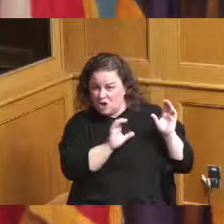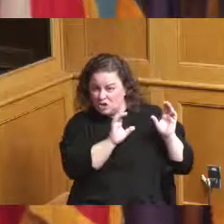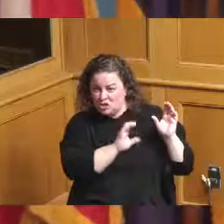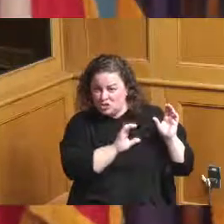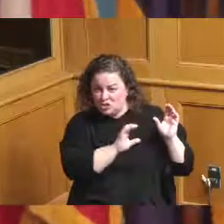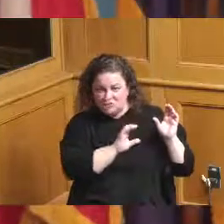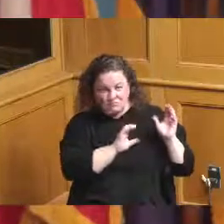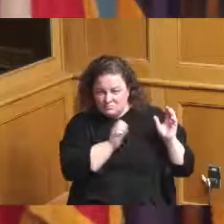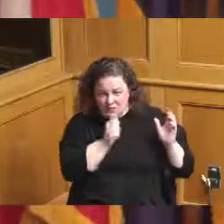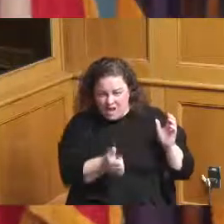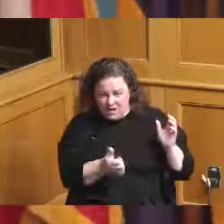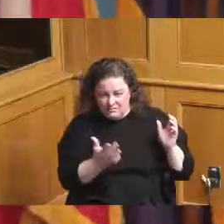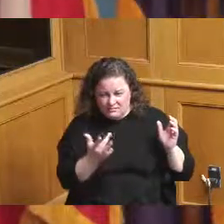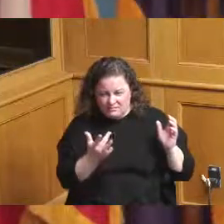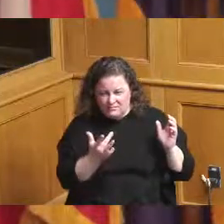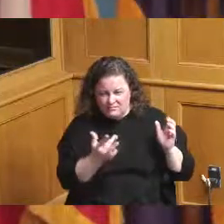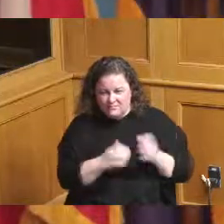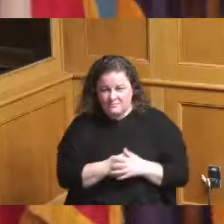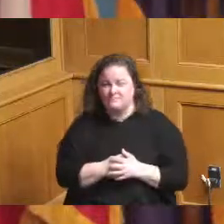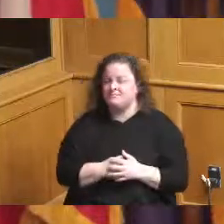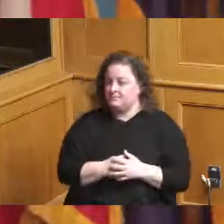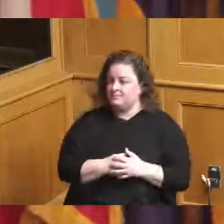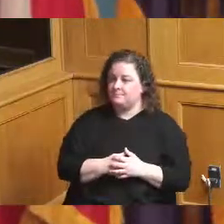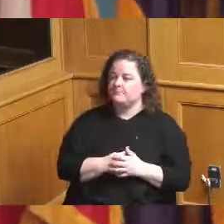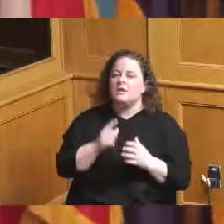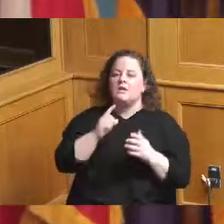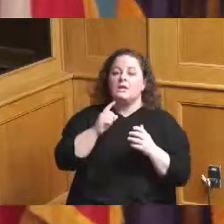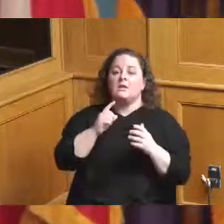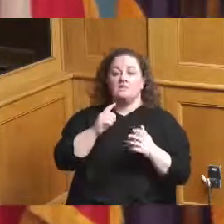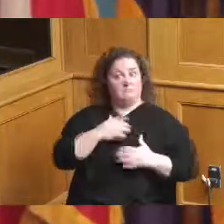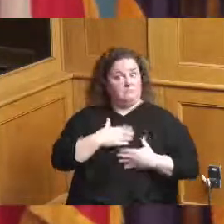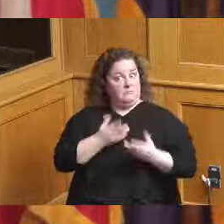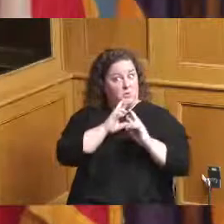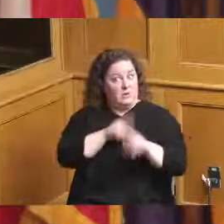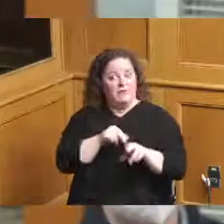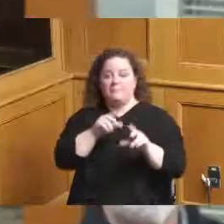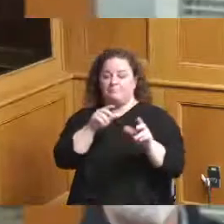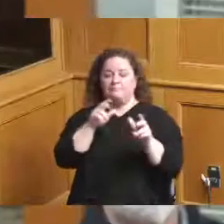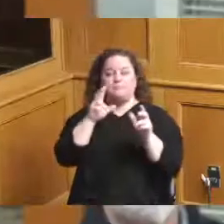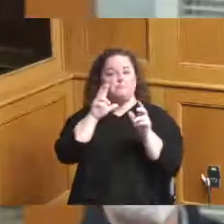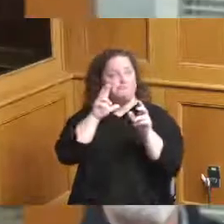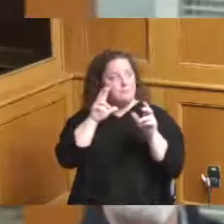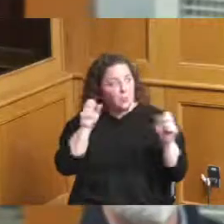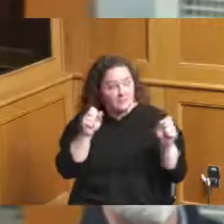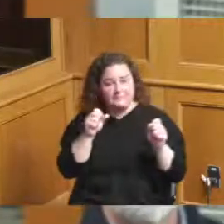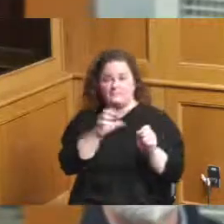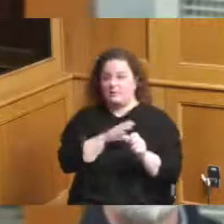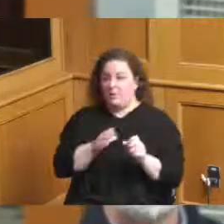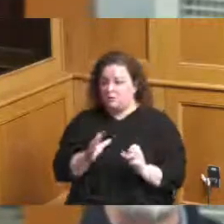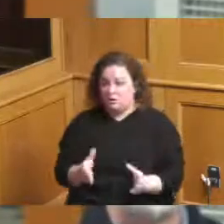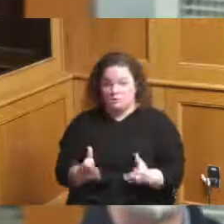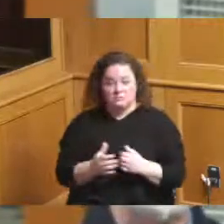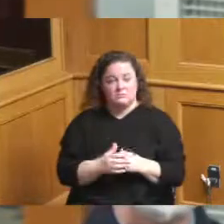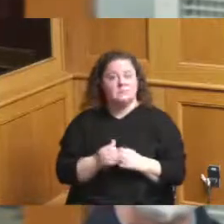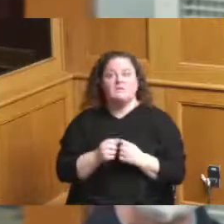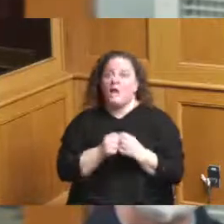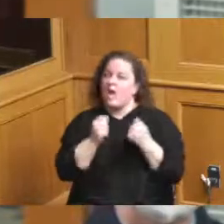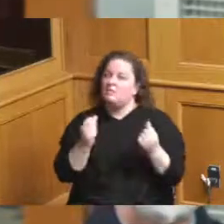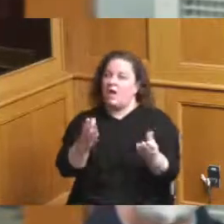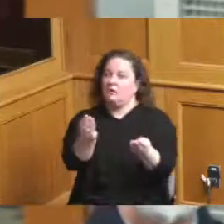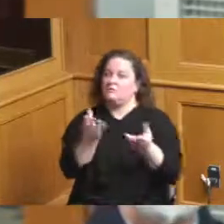yeah Madam President Commissioner there's a lot there and I'll I'll try to respond as I can but